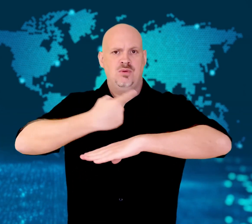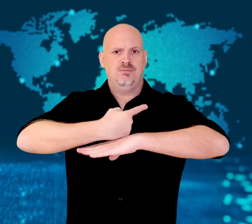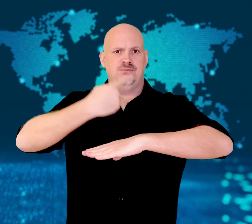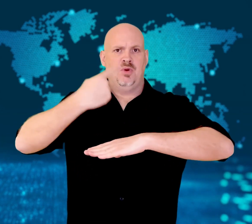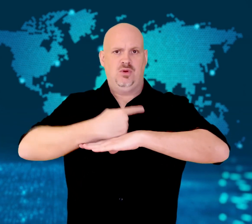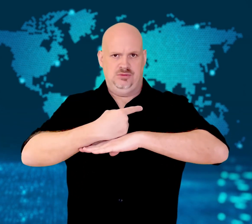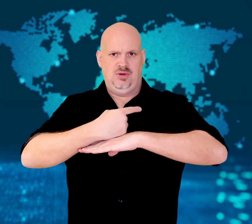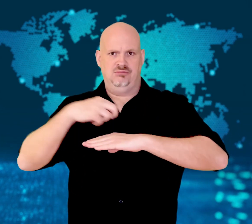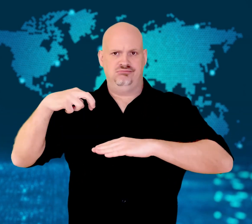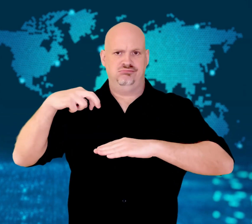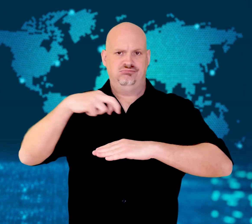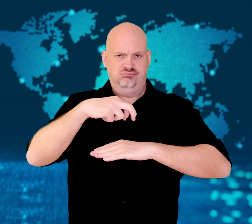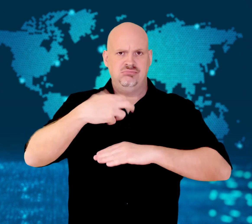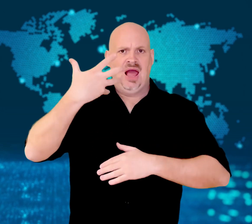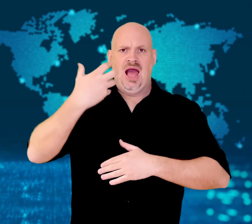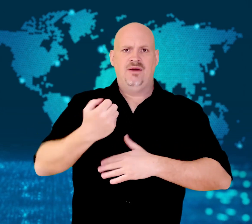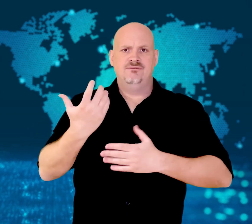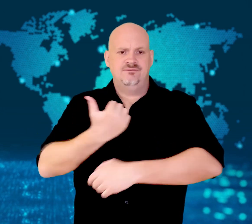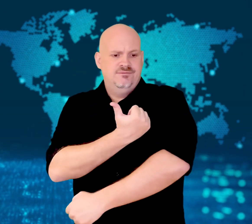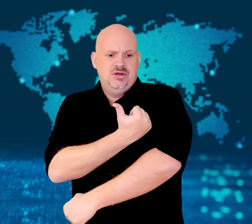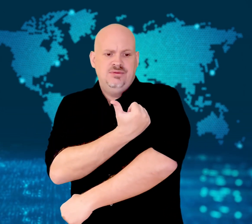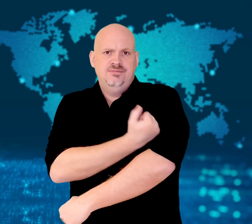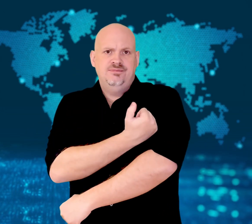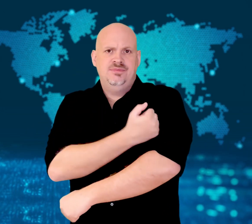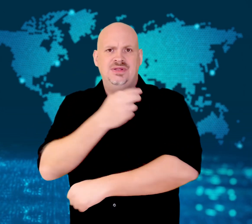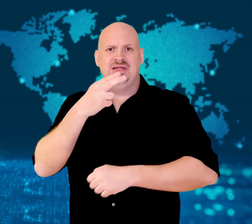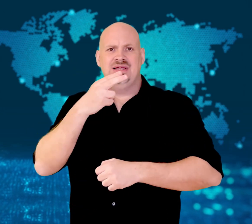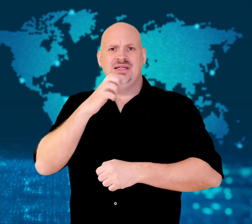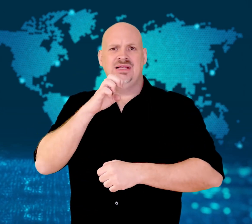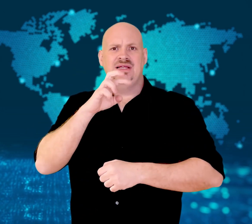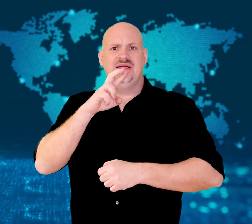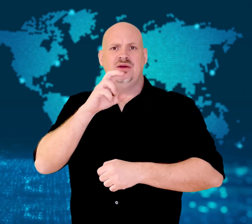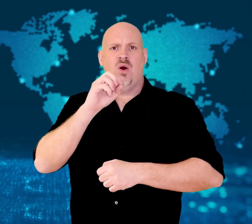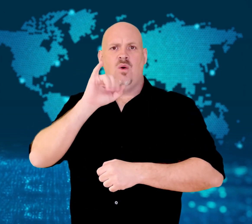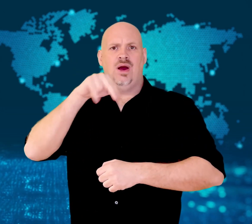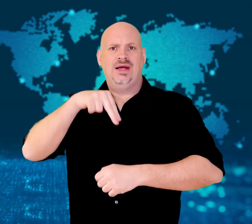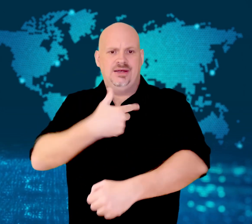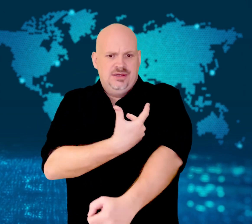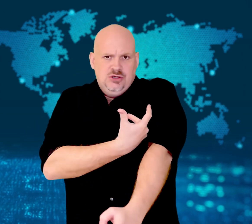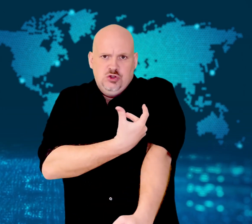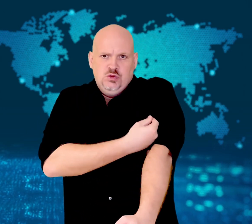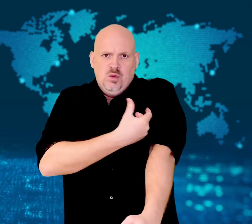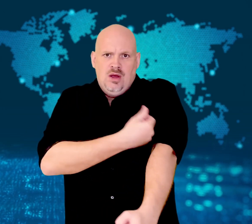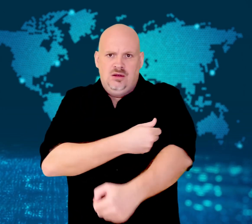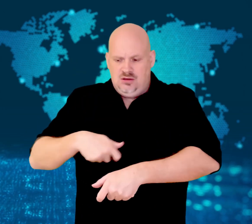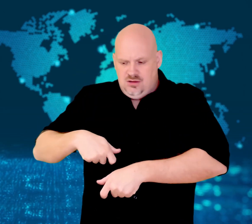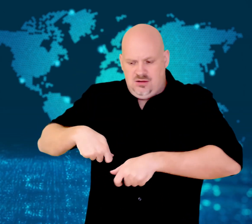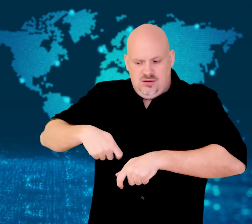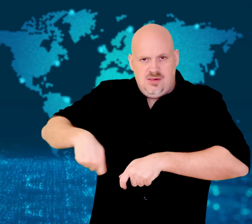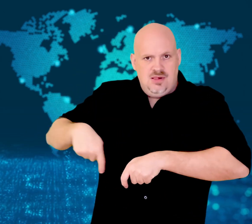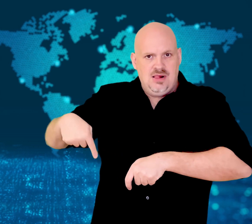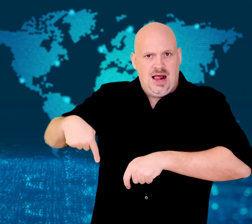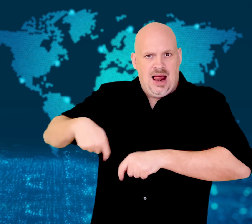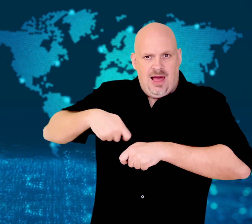In November 2010, he was sentenced to death by hanging.